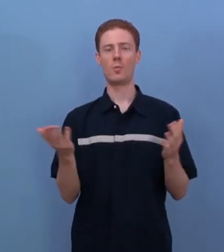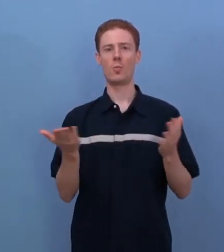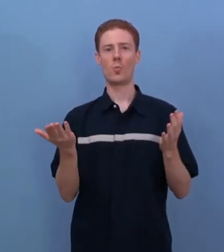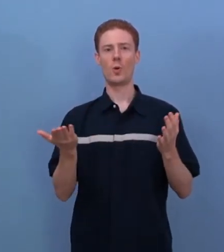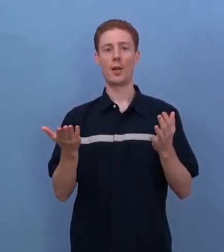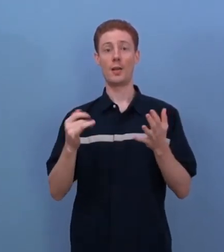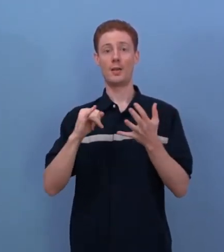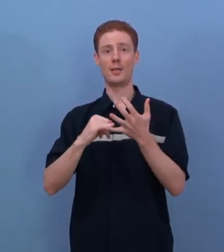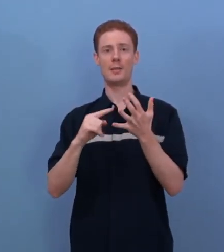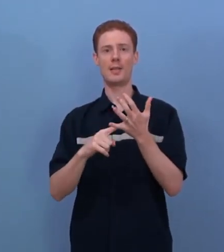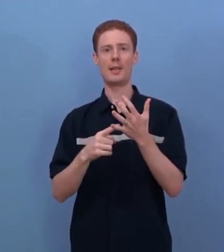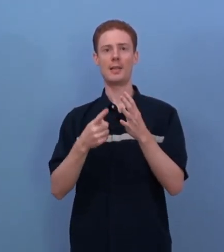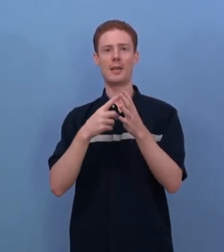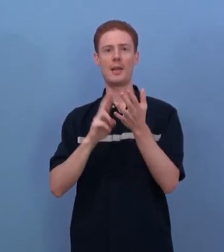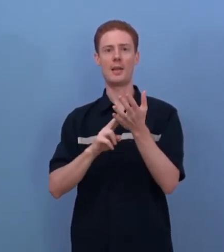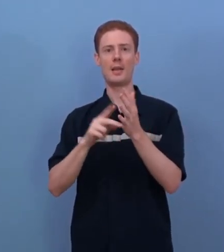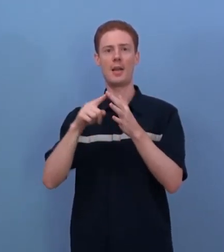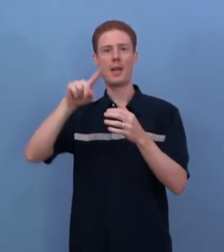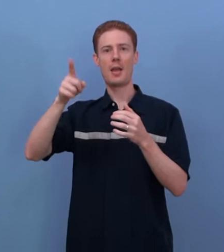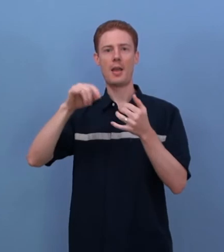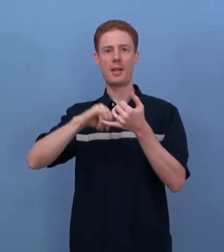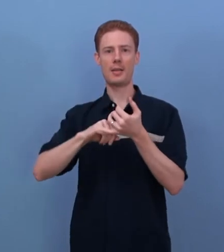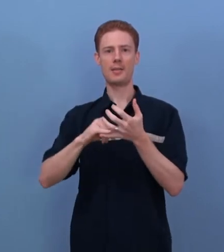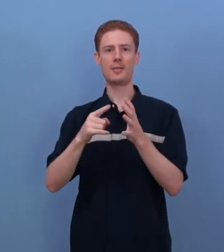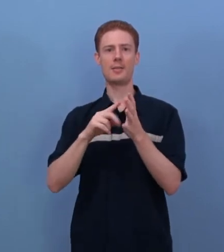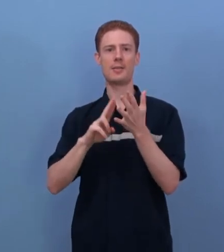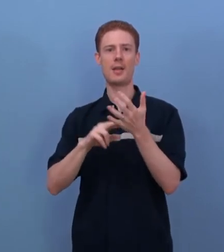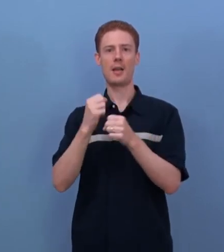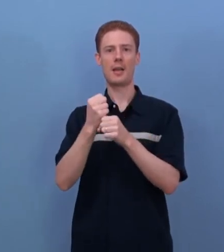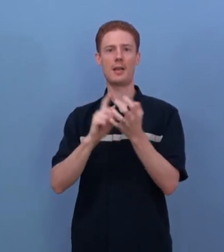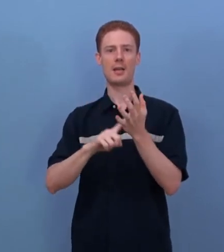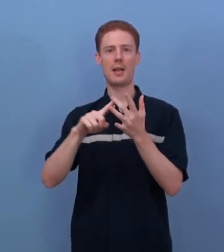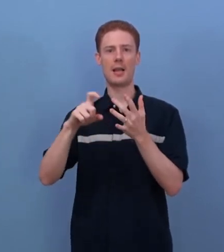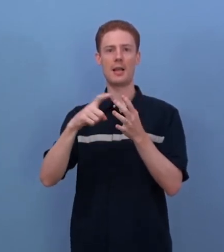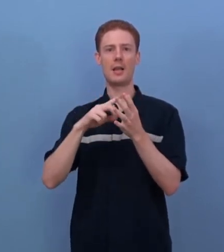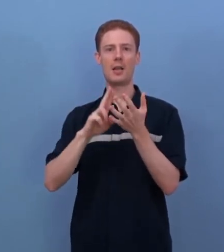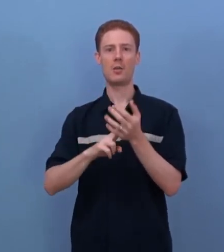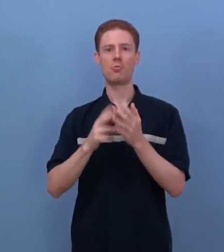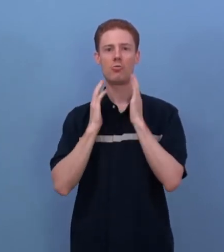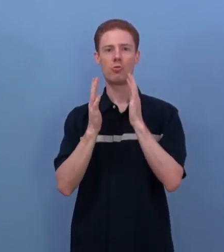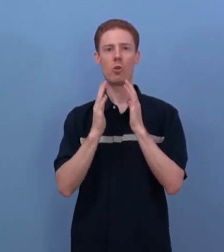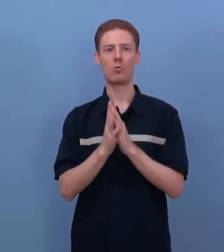Where? St Anne's Anglican church